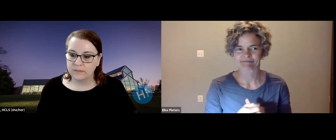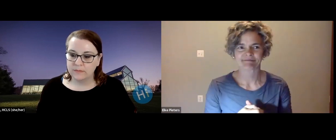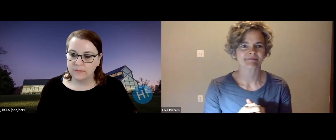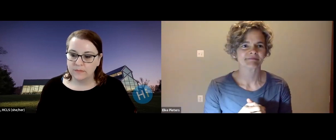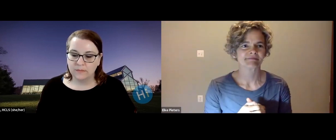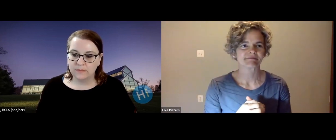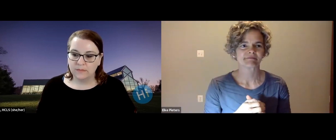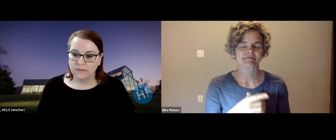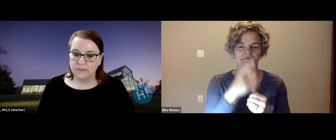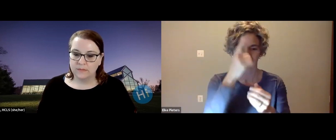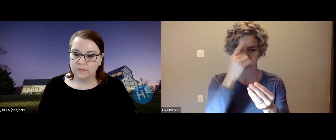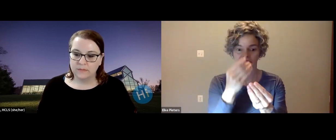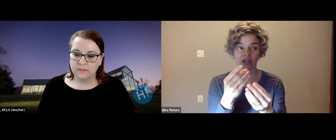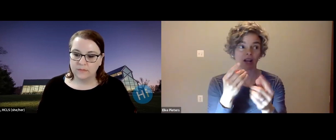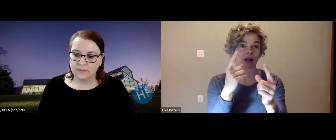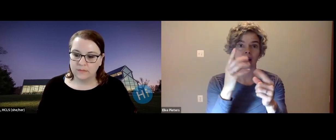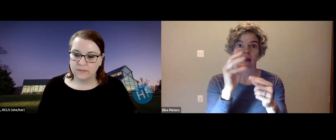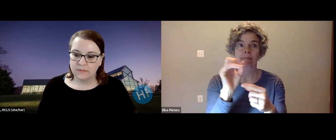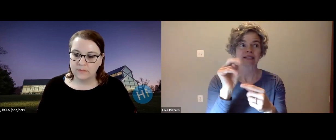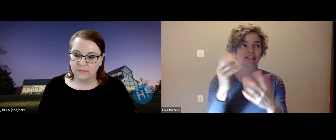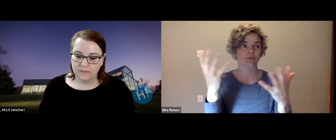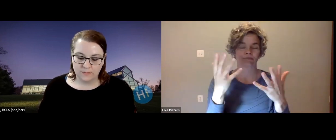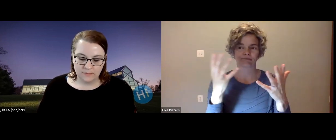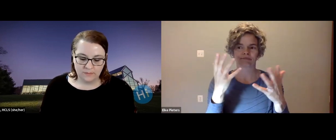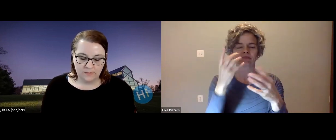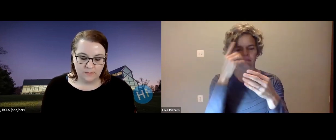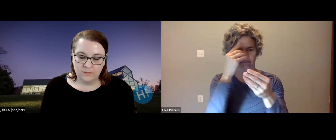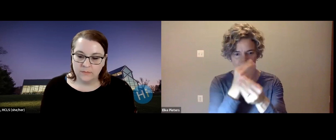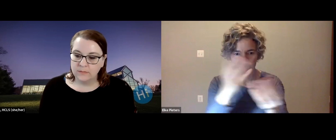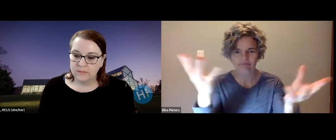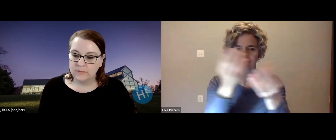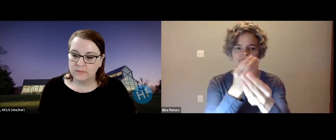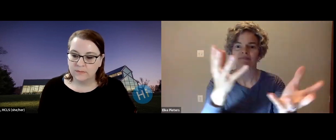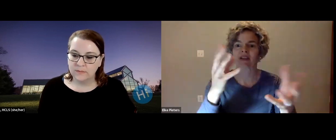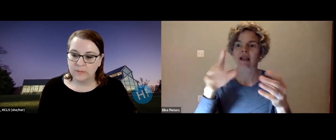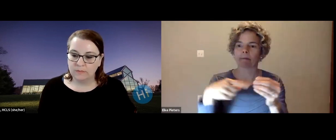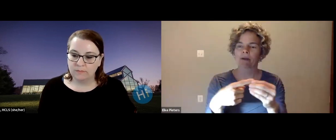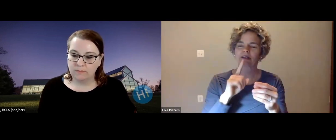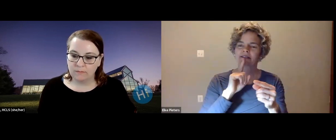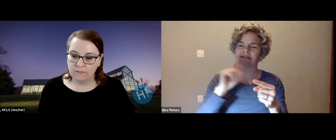this evening. One of HCA these missions, we have many, but one